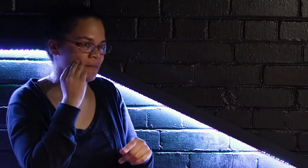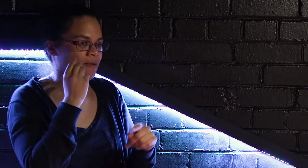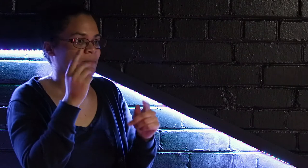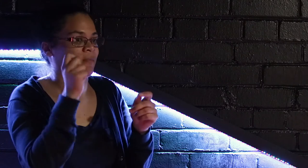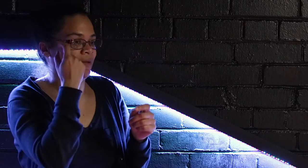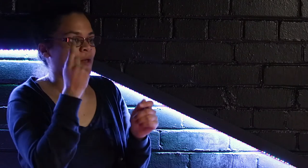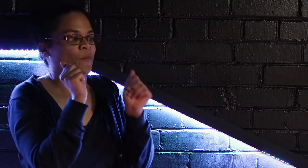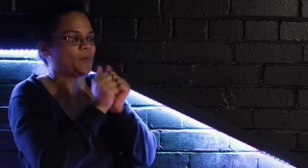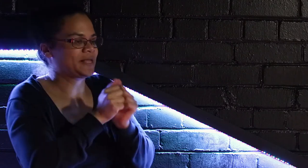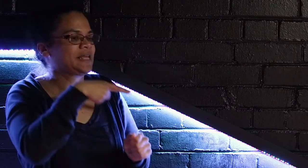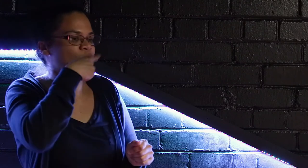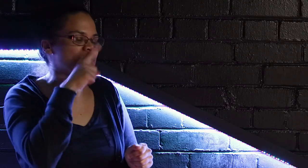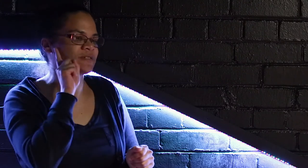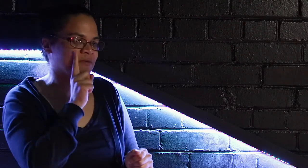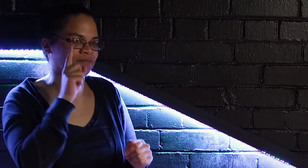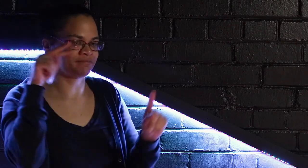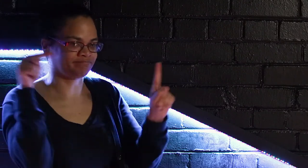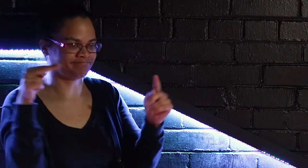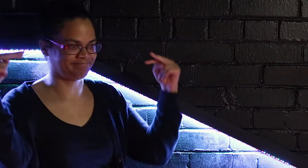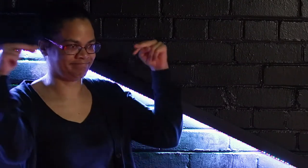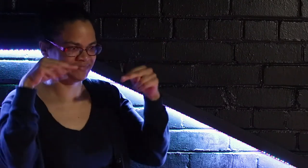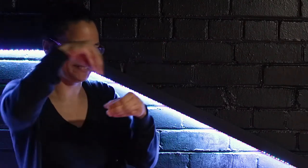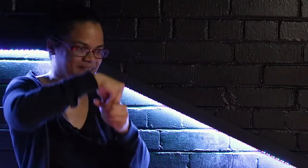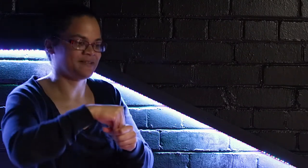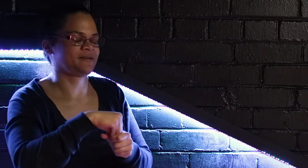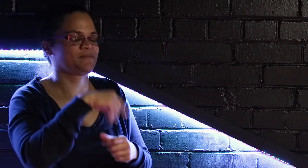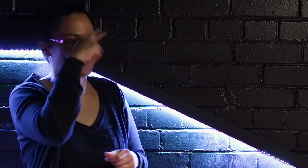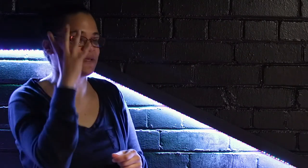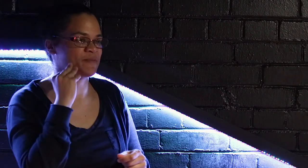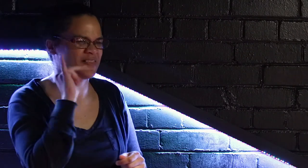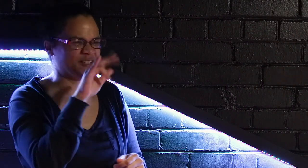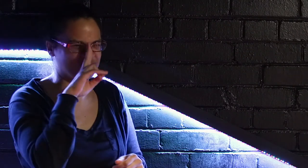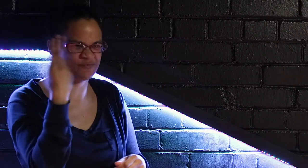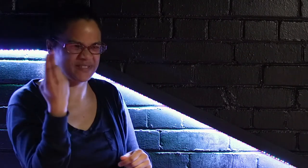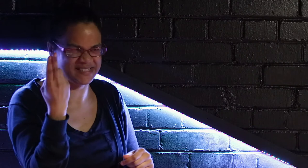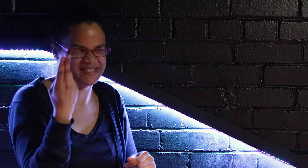We wanted to talk about the Black experience with hearing and Deaf perspectives included.